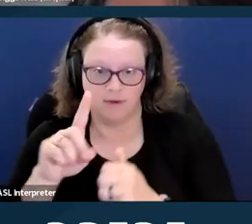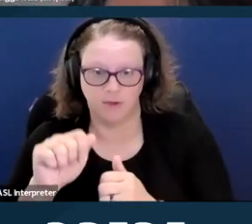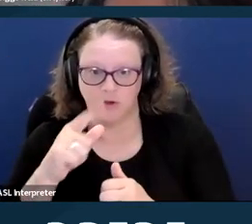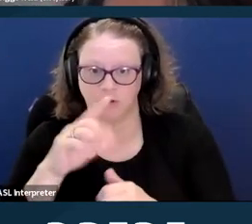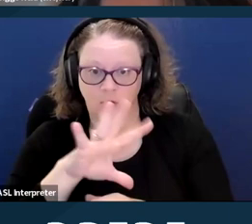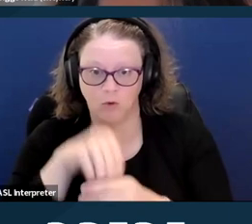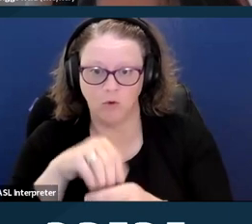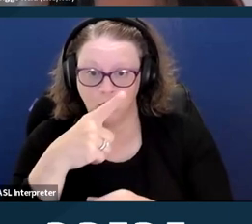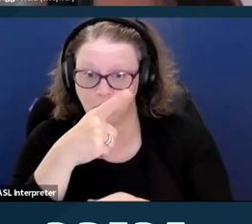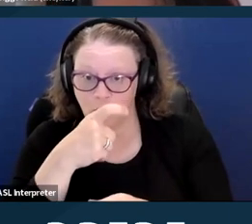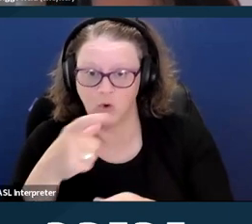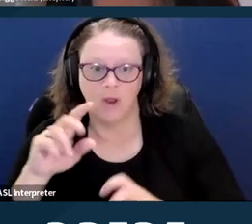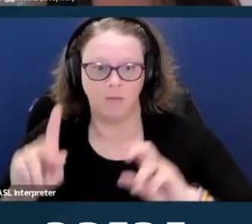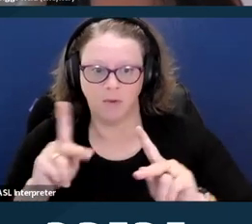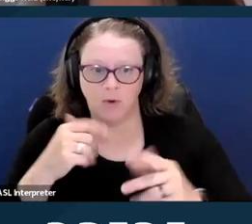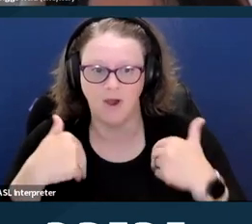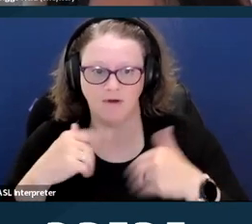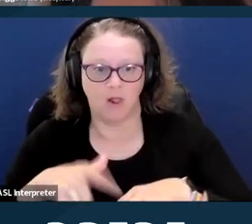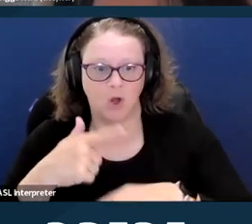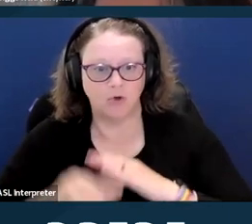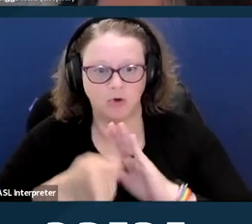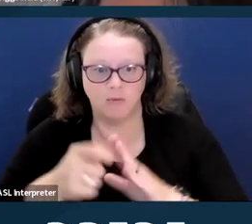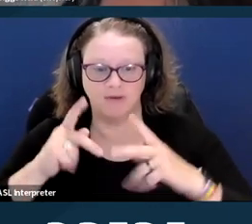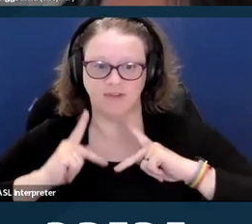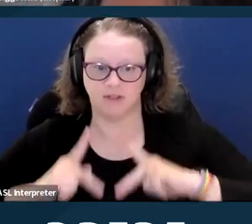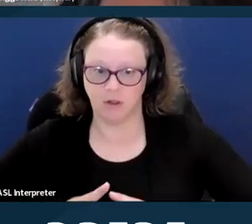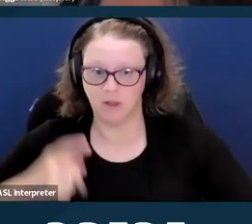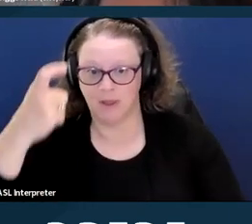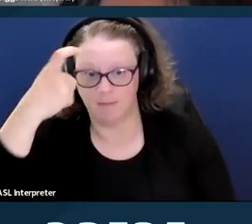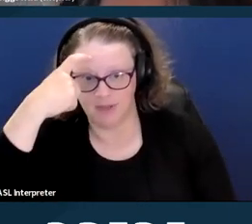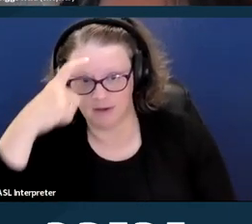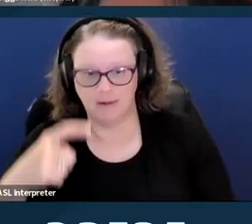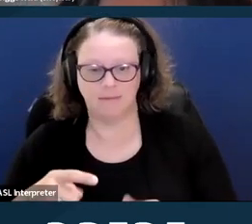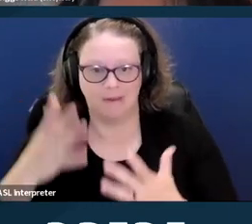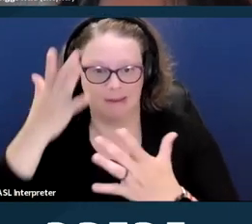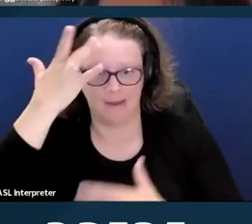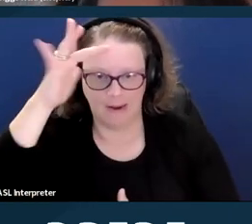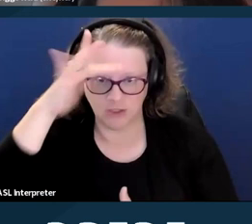mental, intellectual, or sensory impairments, which in interaction with various barriers may hinder